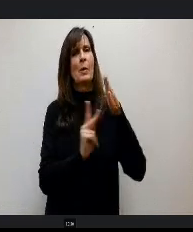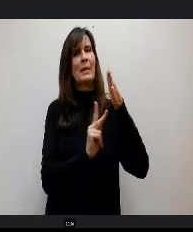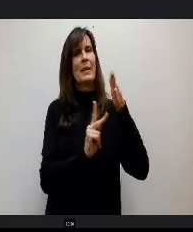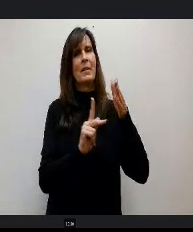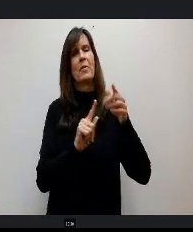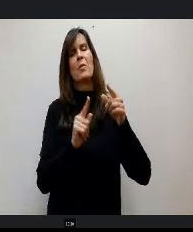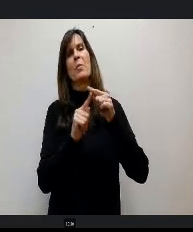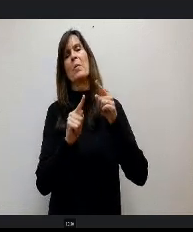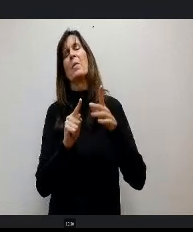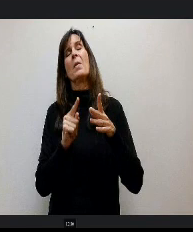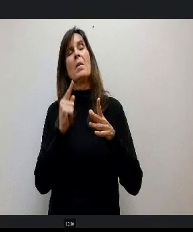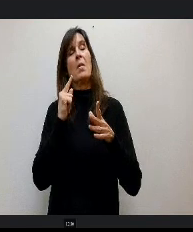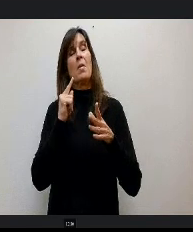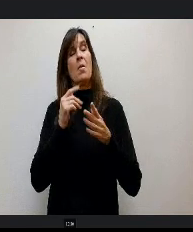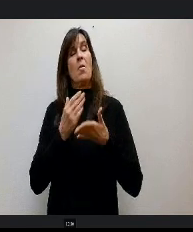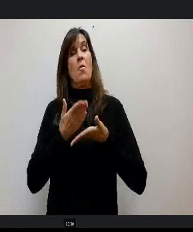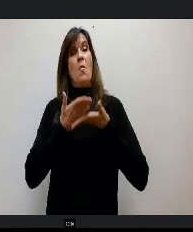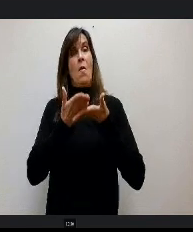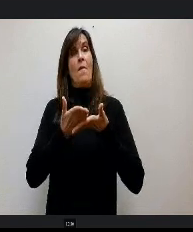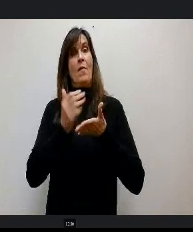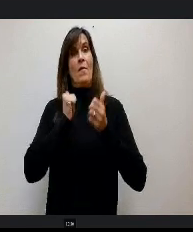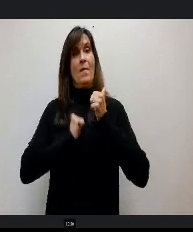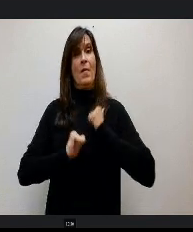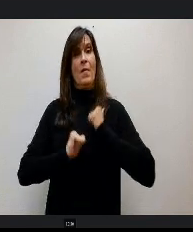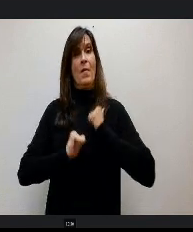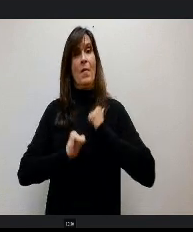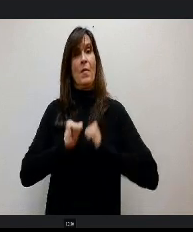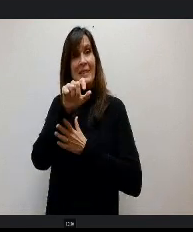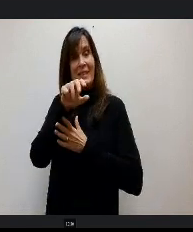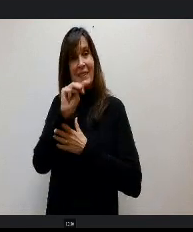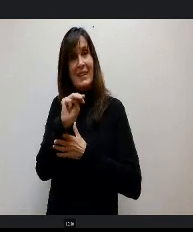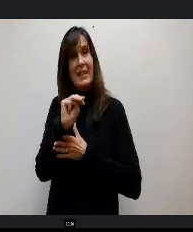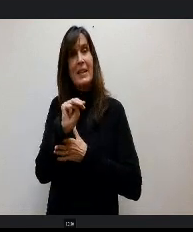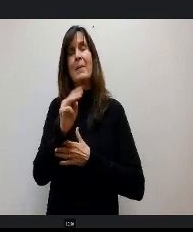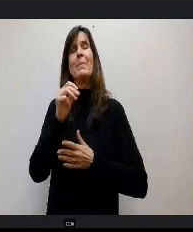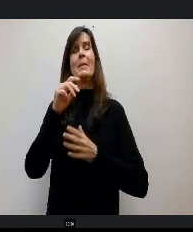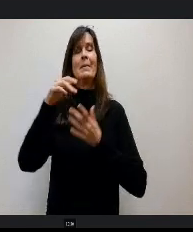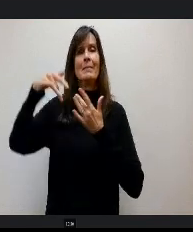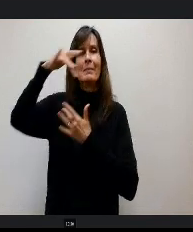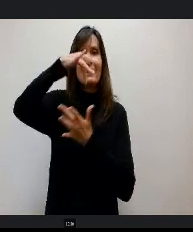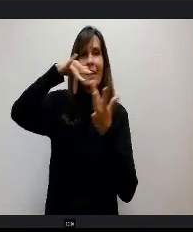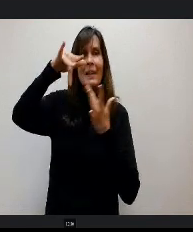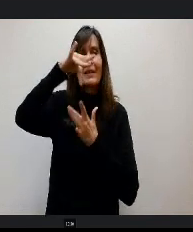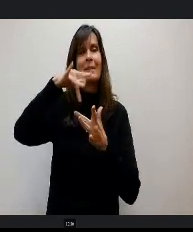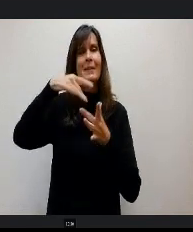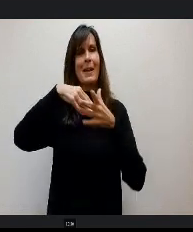theater, steam and space science, concurrent enrollment and outdoor enrichment education they had